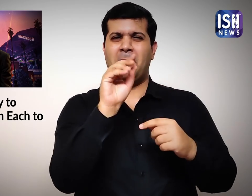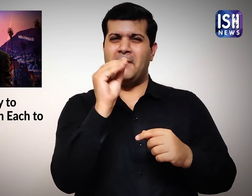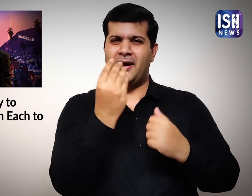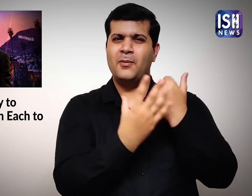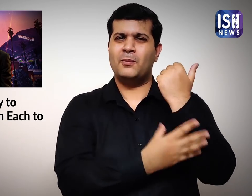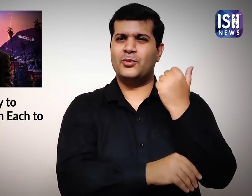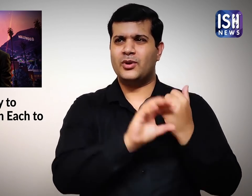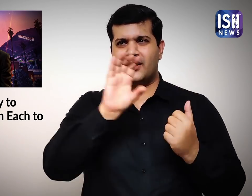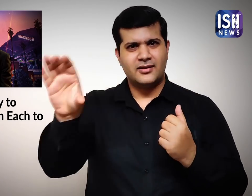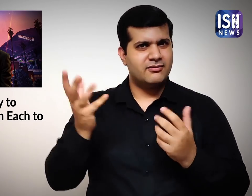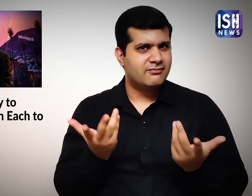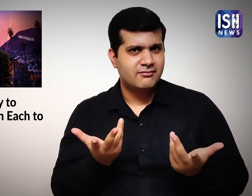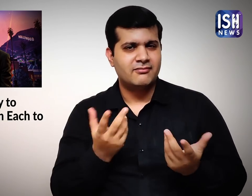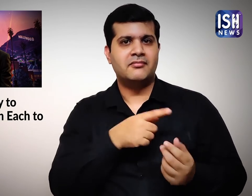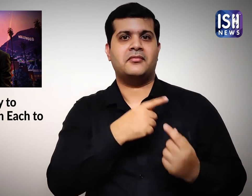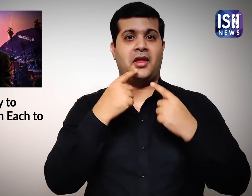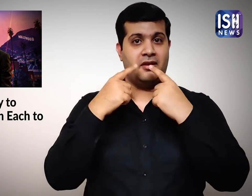it would have been better to give the money to the poor.